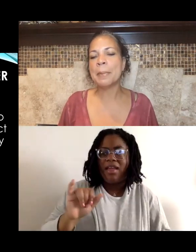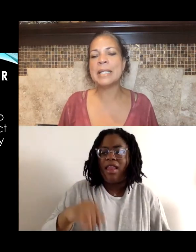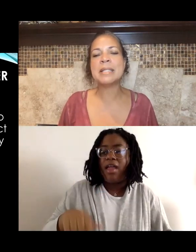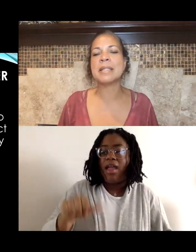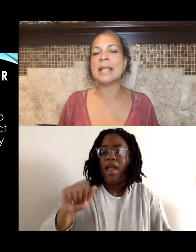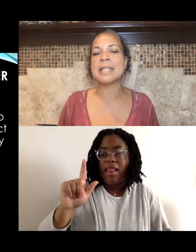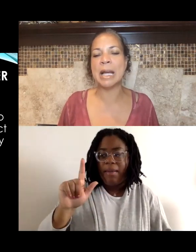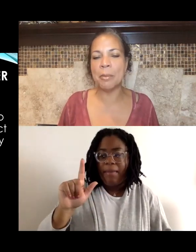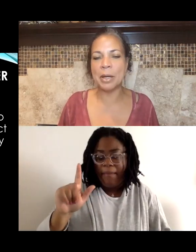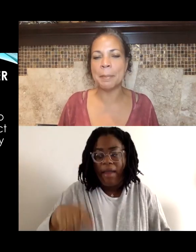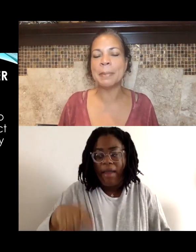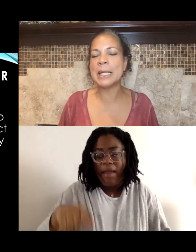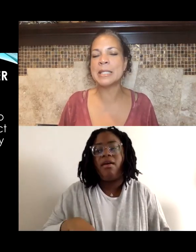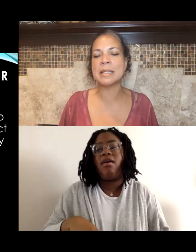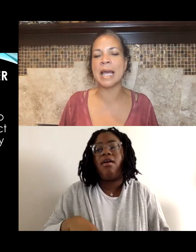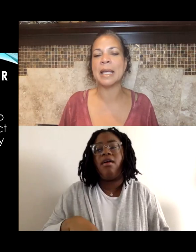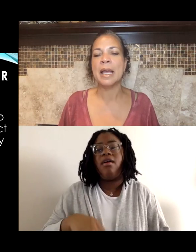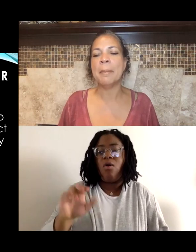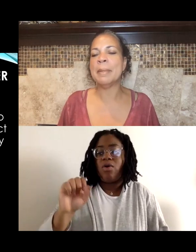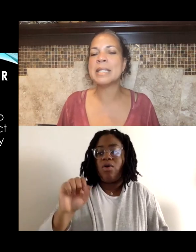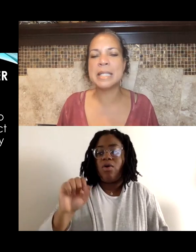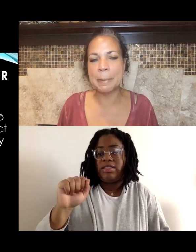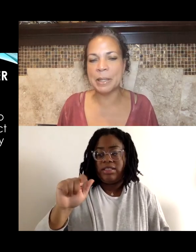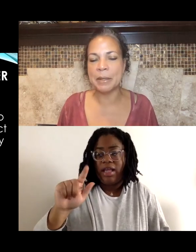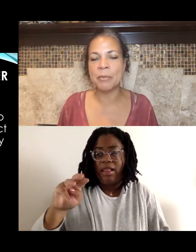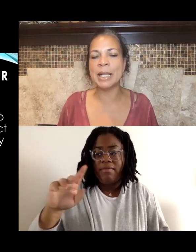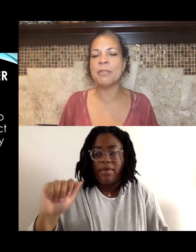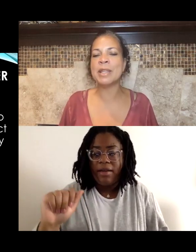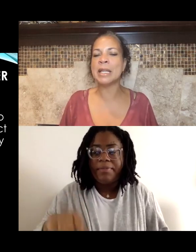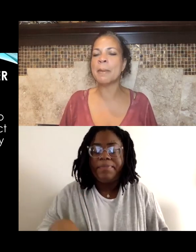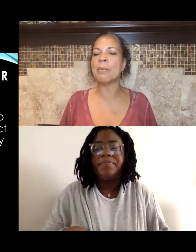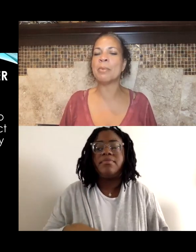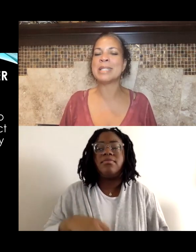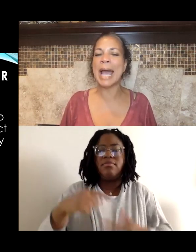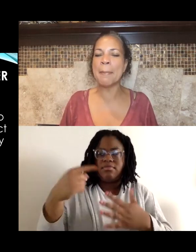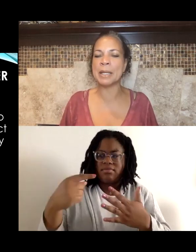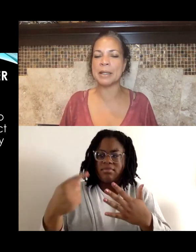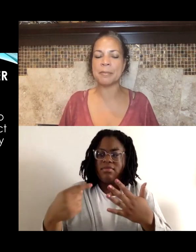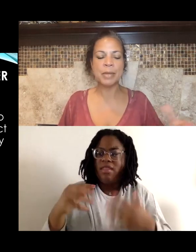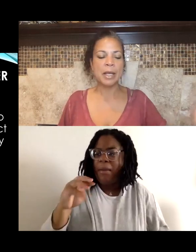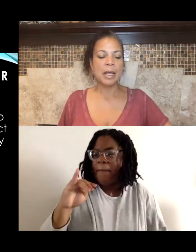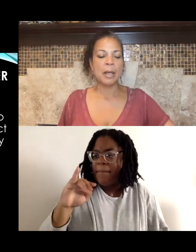places like Selma, places like Mississippi, right. If we think about what was happening,